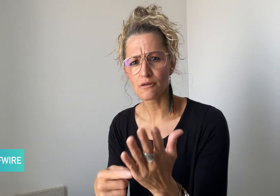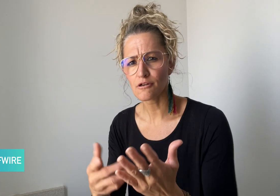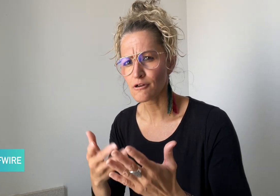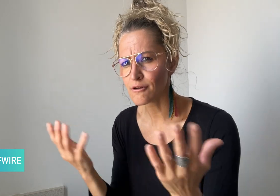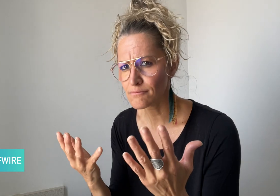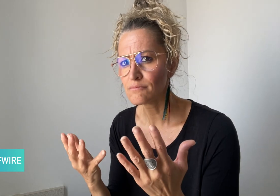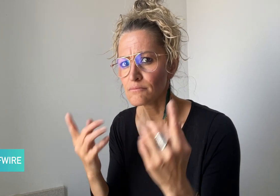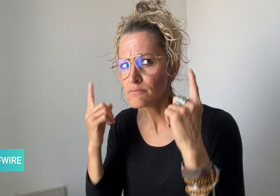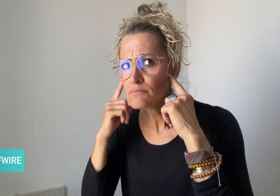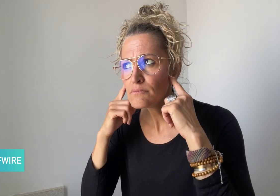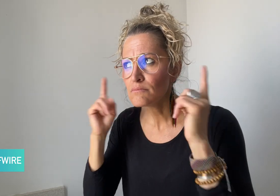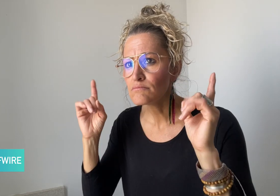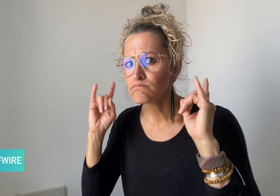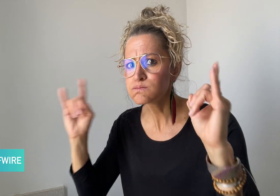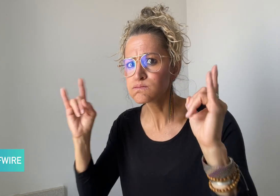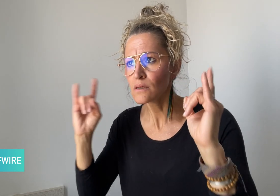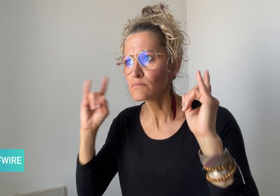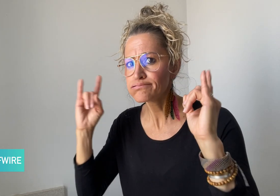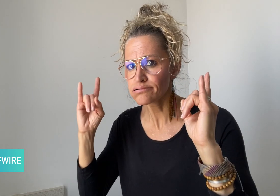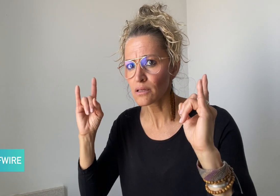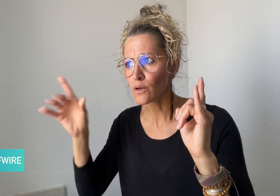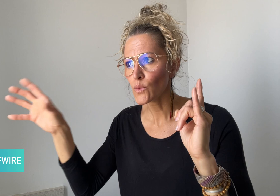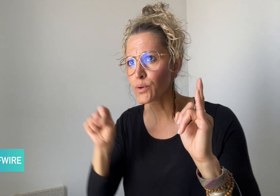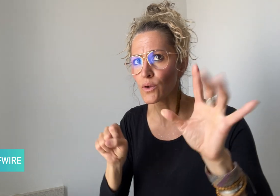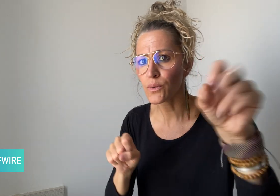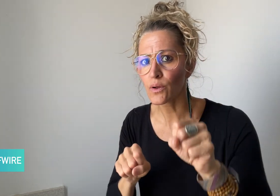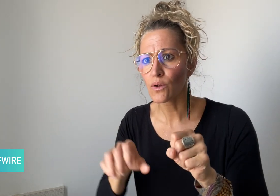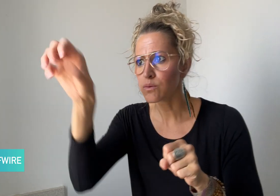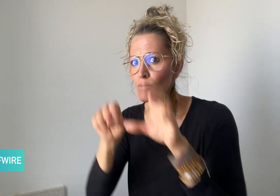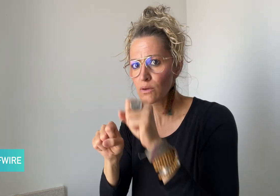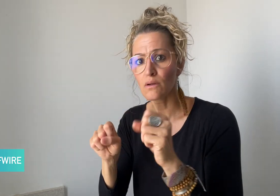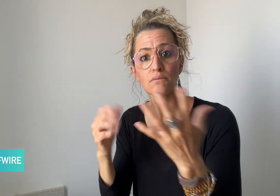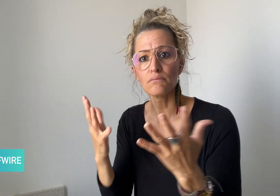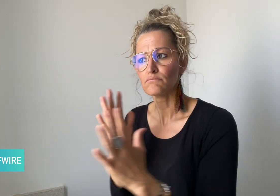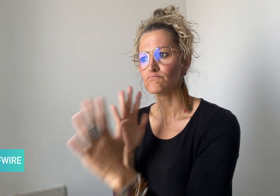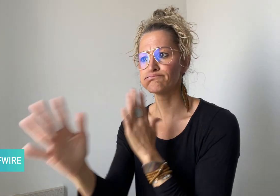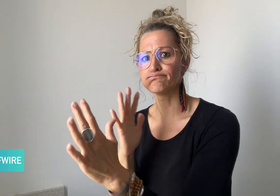to detect surrounding traffic and enables Deaf cyclists